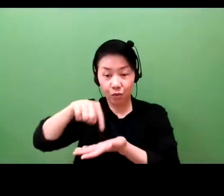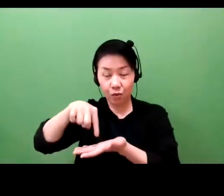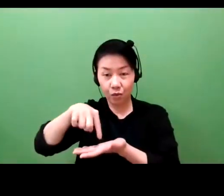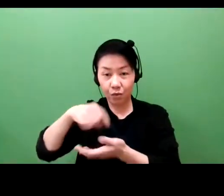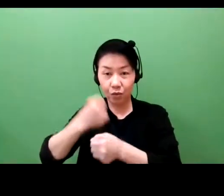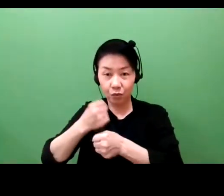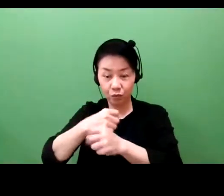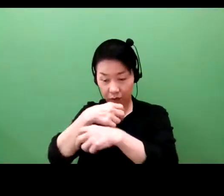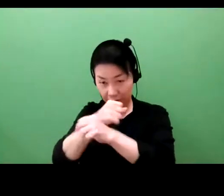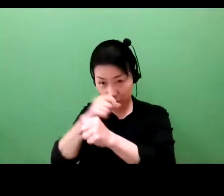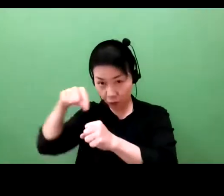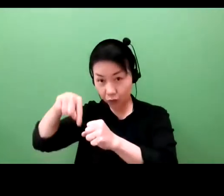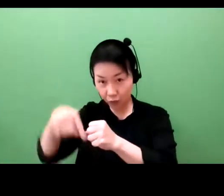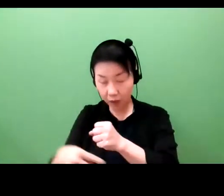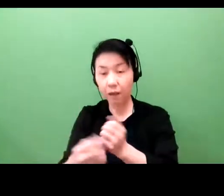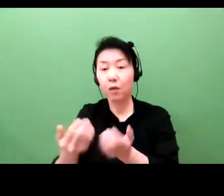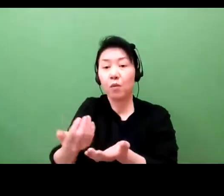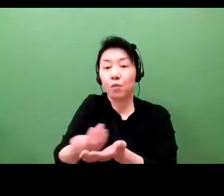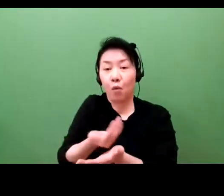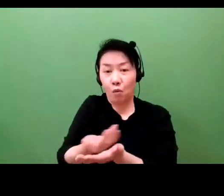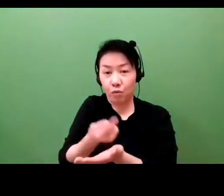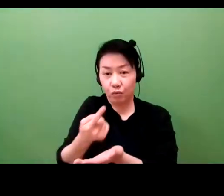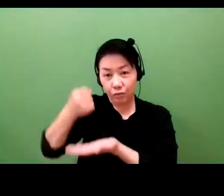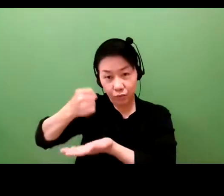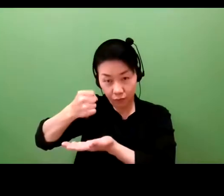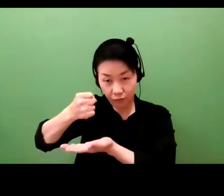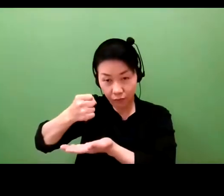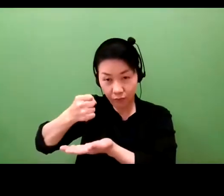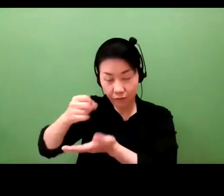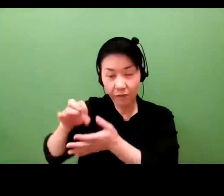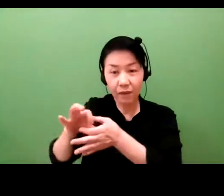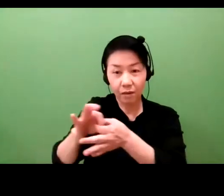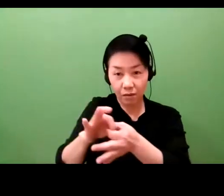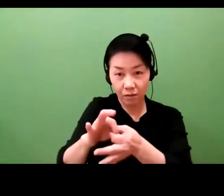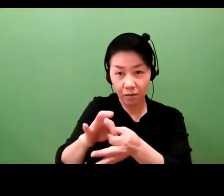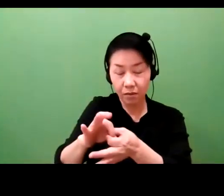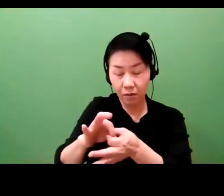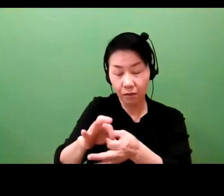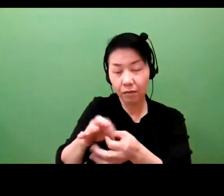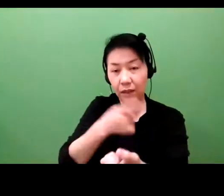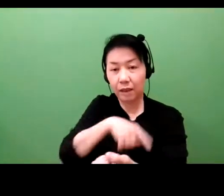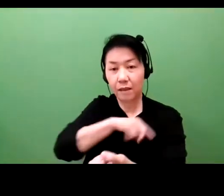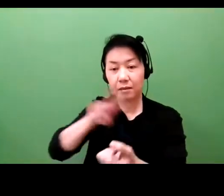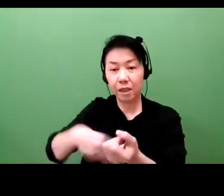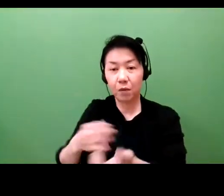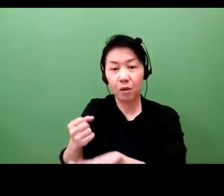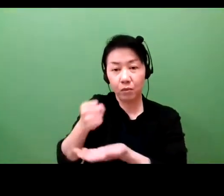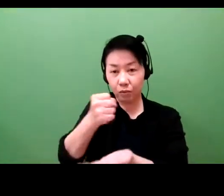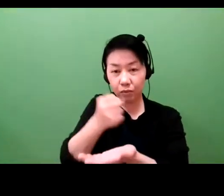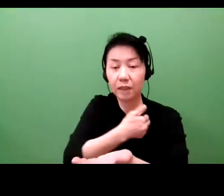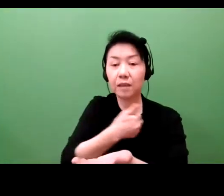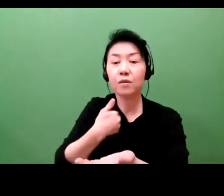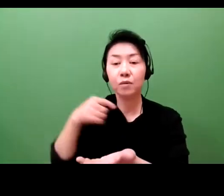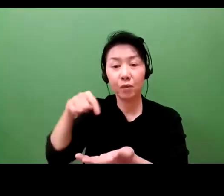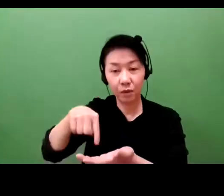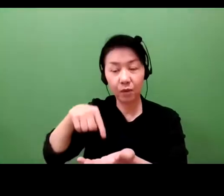through their ownership of shares. And then they can license or sell those IP assets to somebody else.